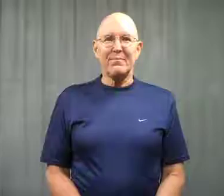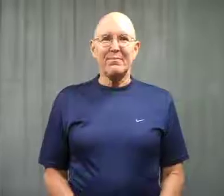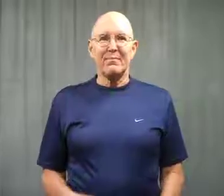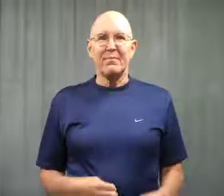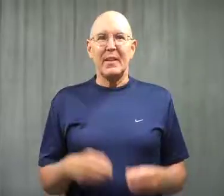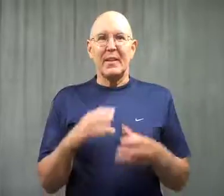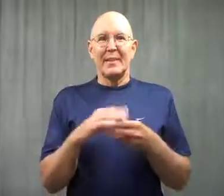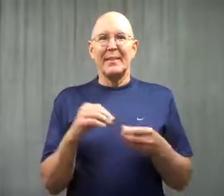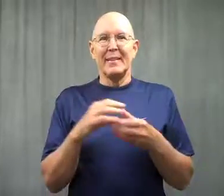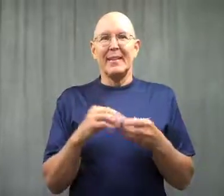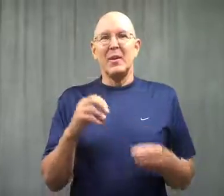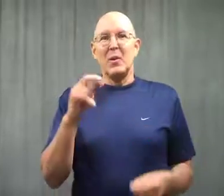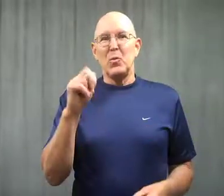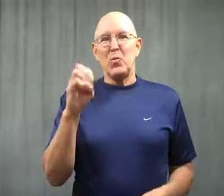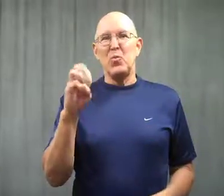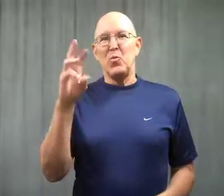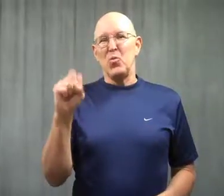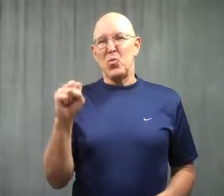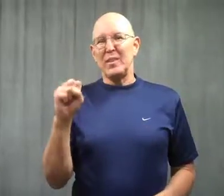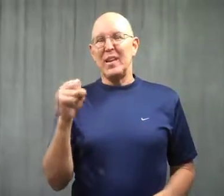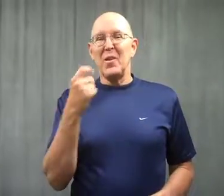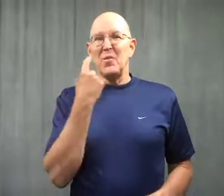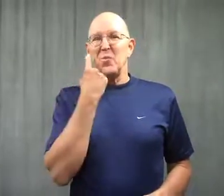This is a news story.